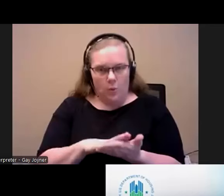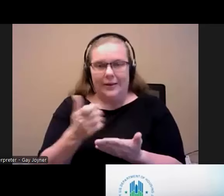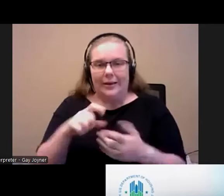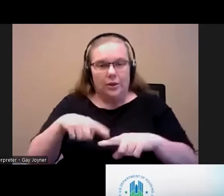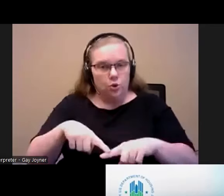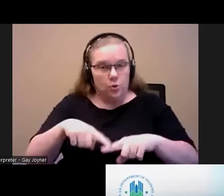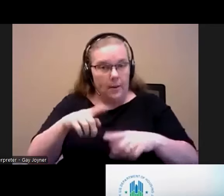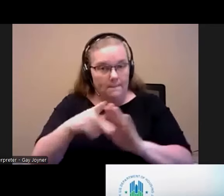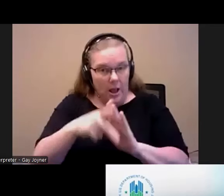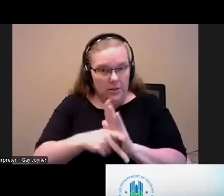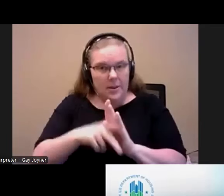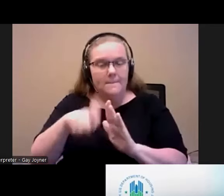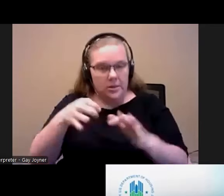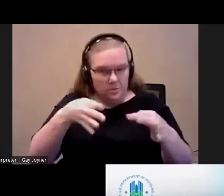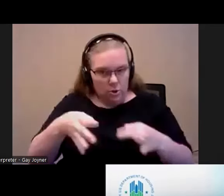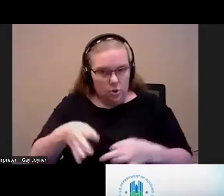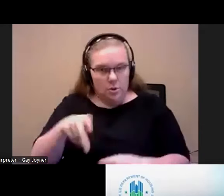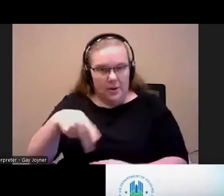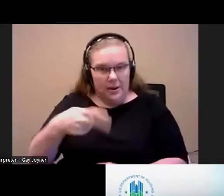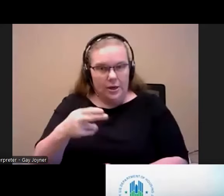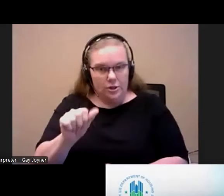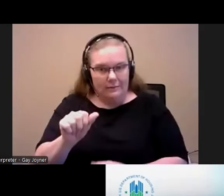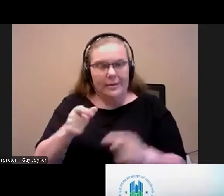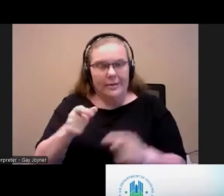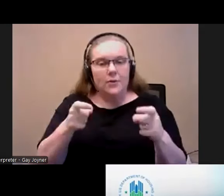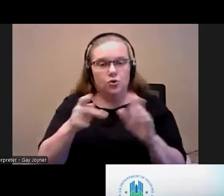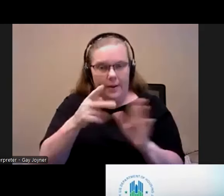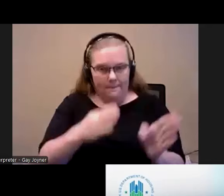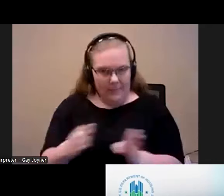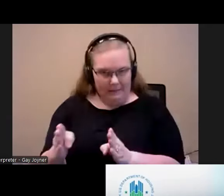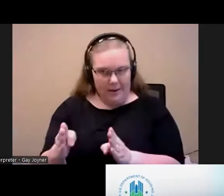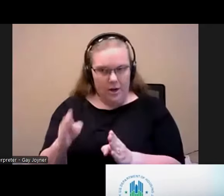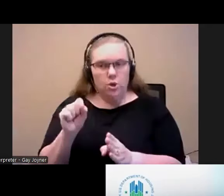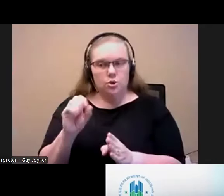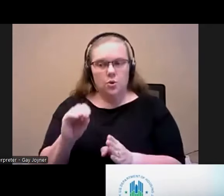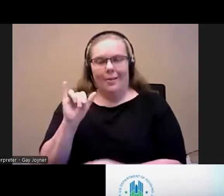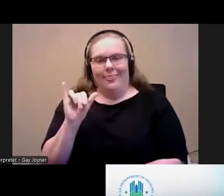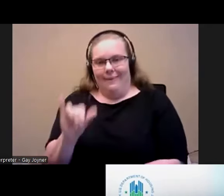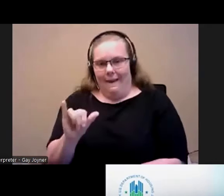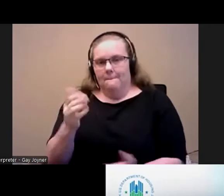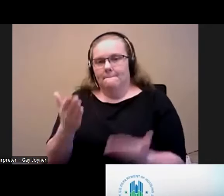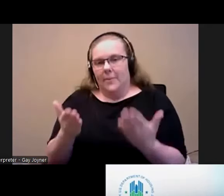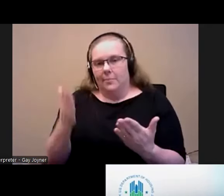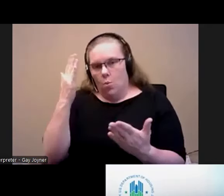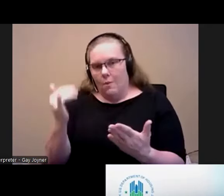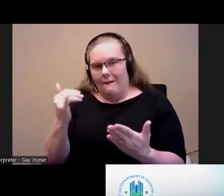must be described in the PHA's administrative plan. That might be why some PHA's take time to